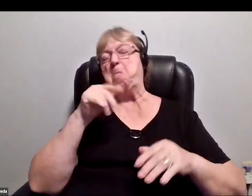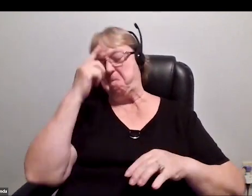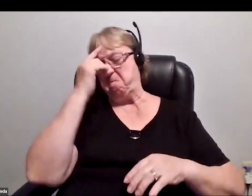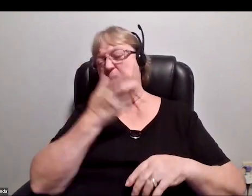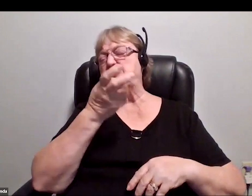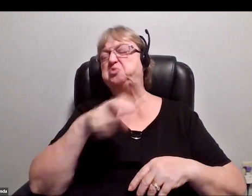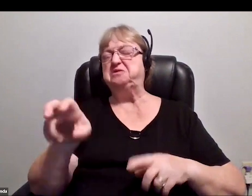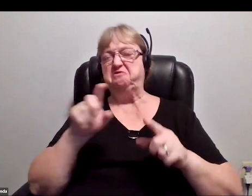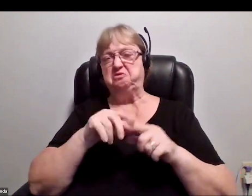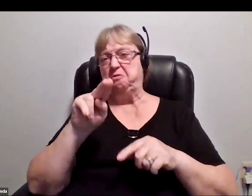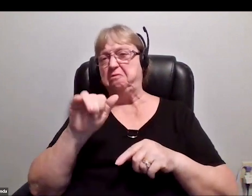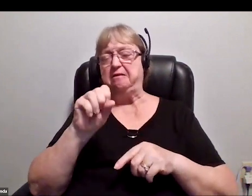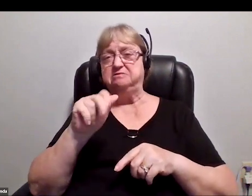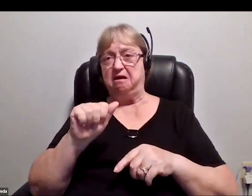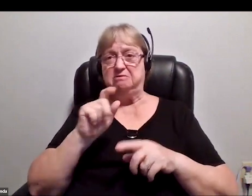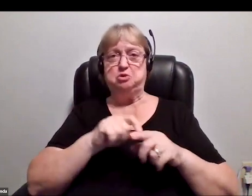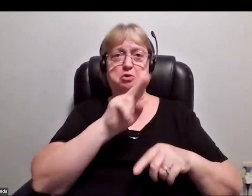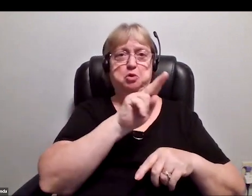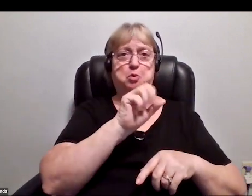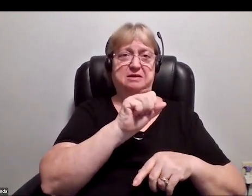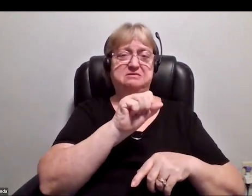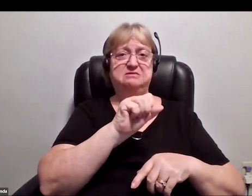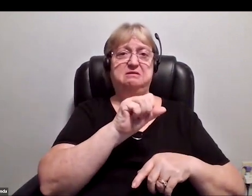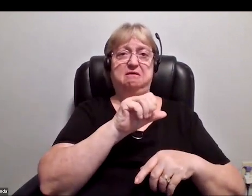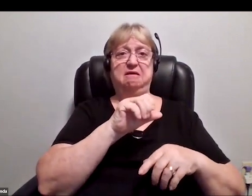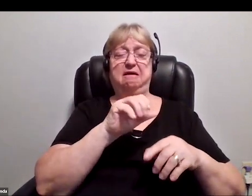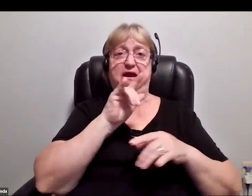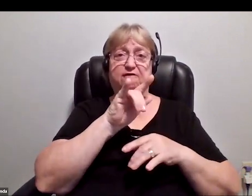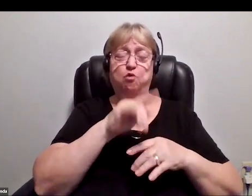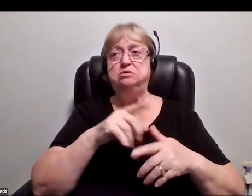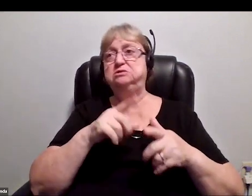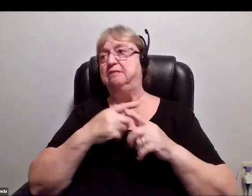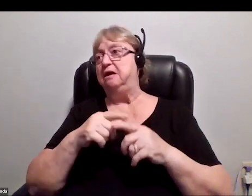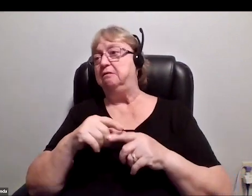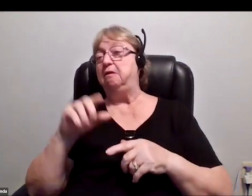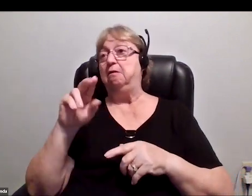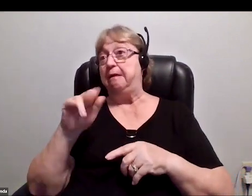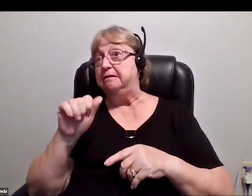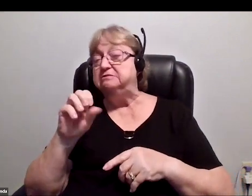Get transferred to the US Air Force and then get transferred to NASA and maybe get US citizenship and then train to be a shuttle pilot